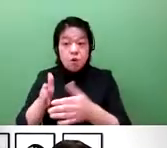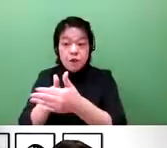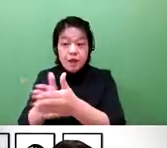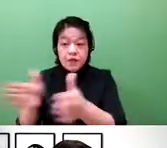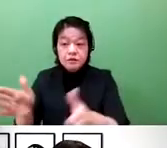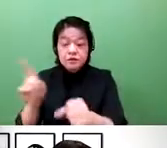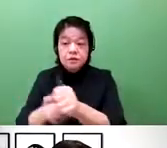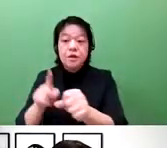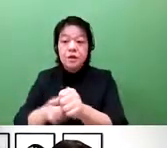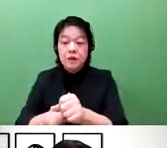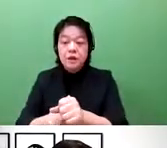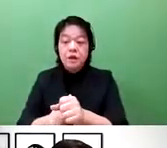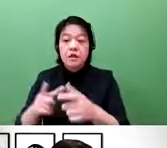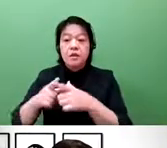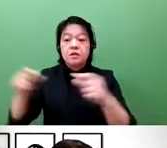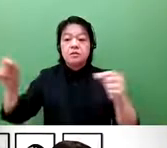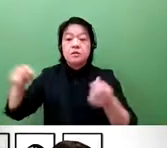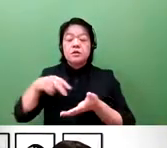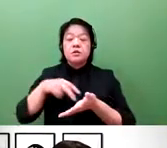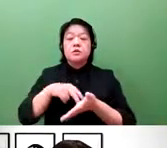We are trying to find a means to combat this situation.